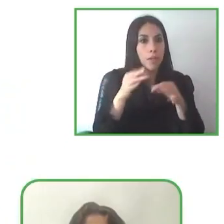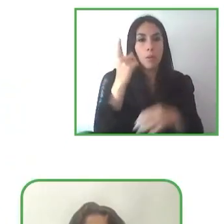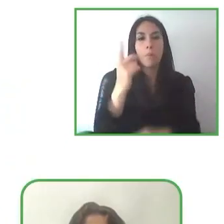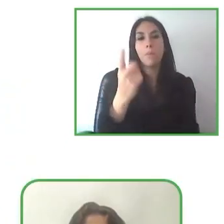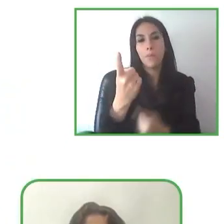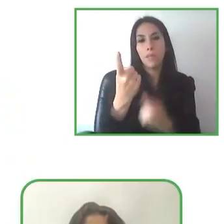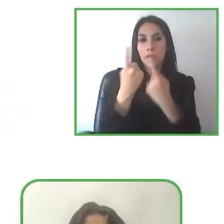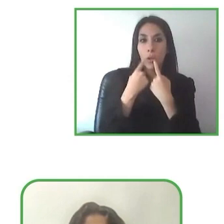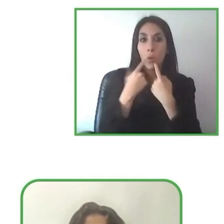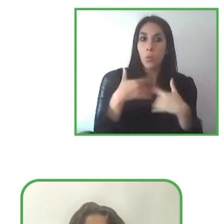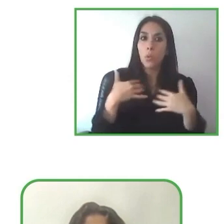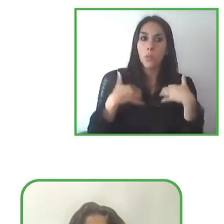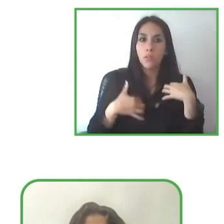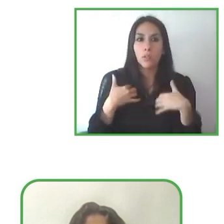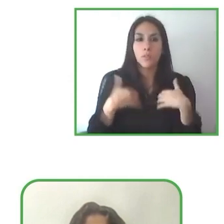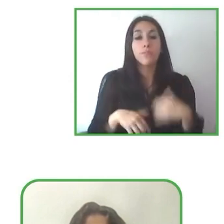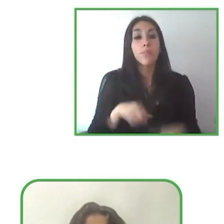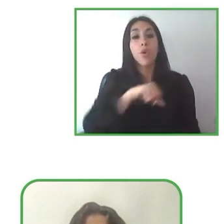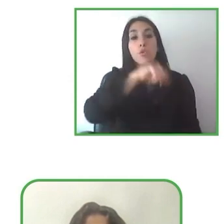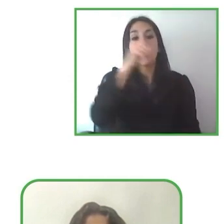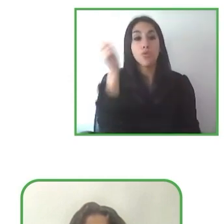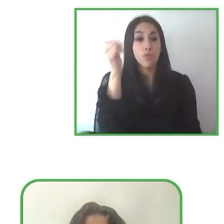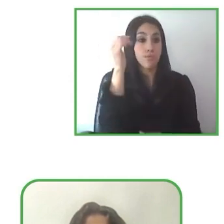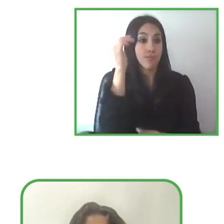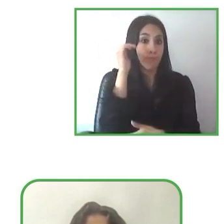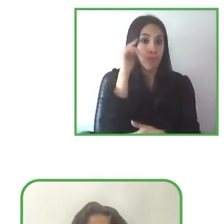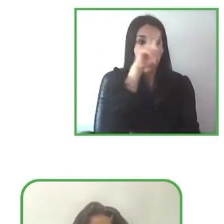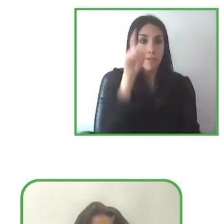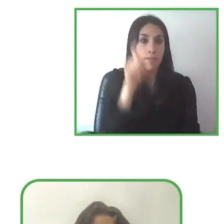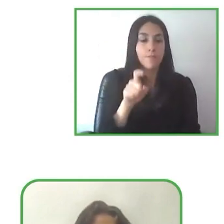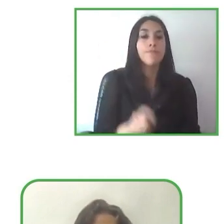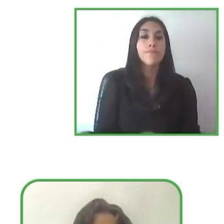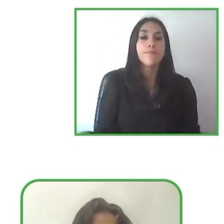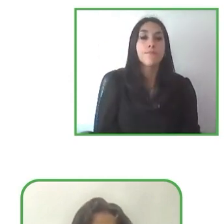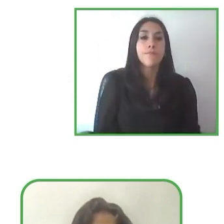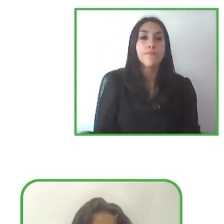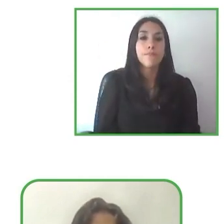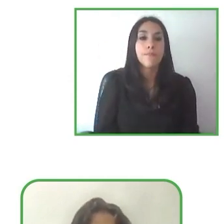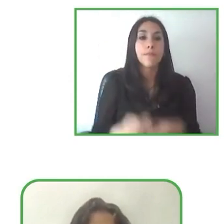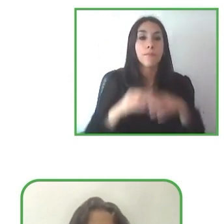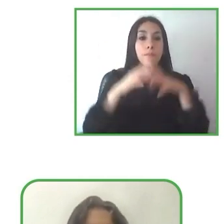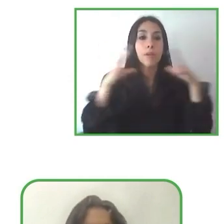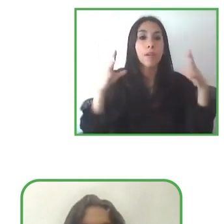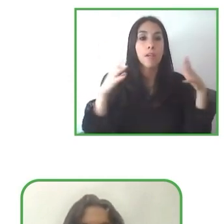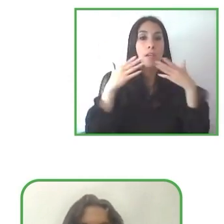Now we are going to start working with Renat